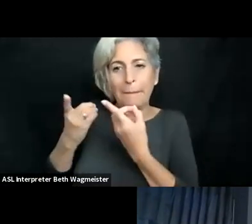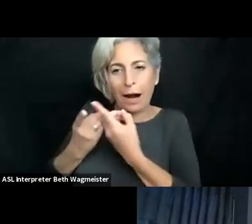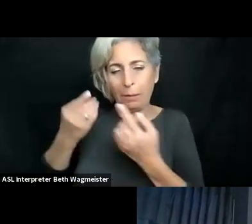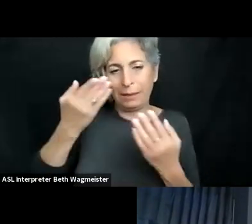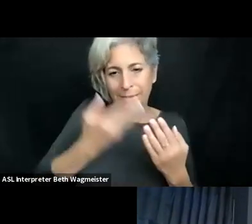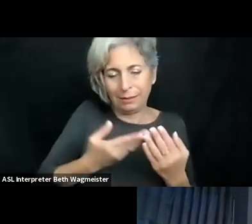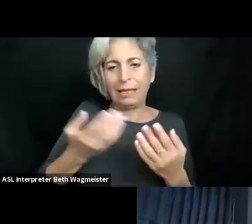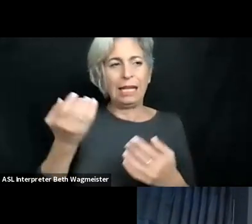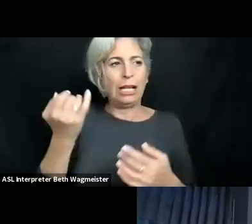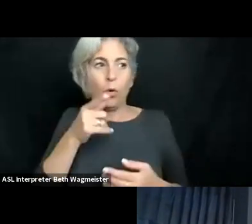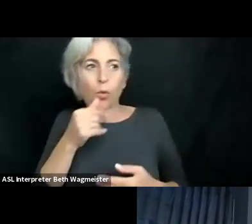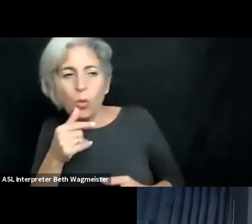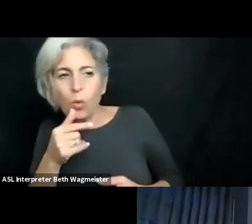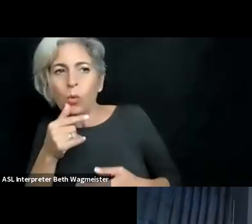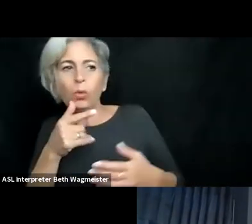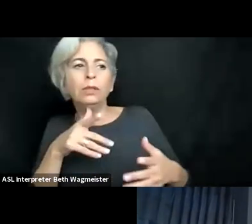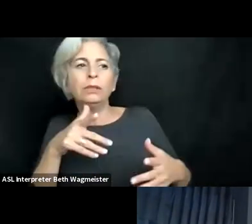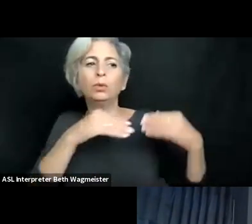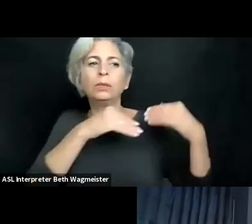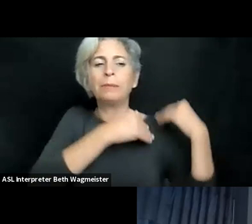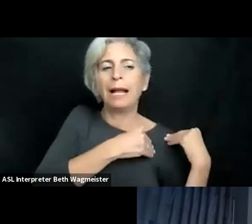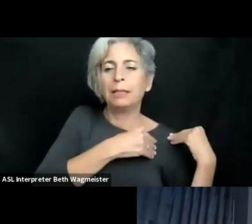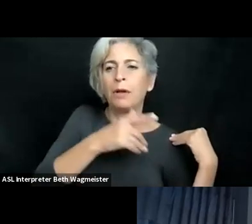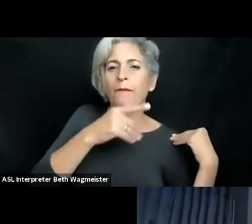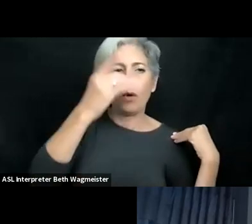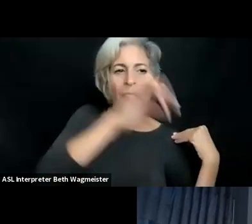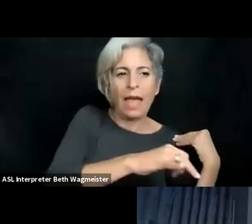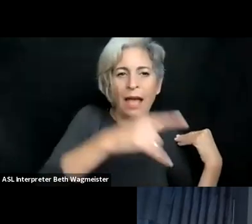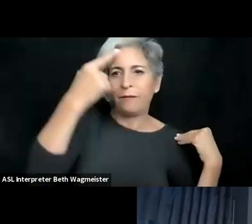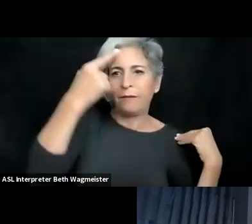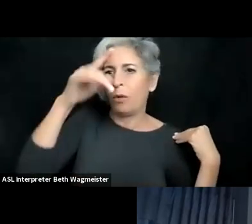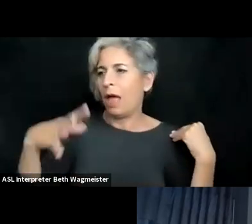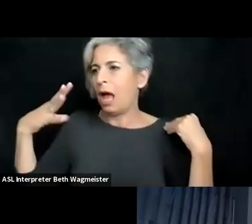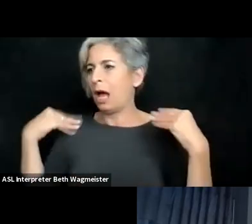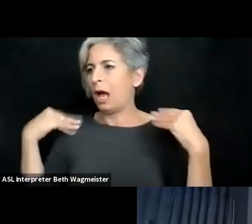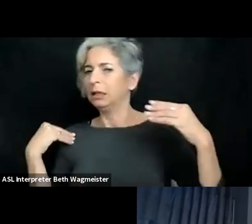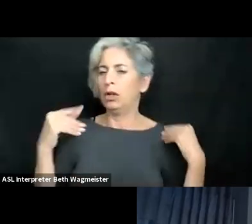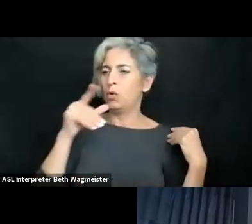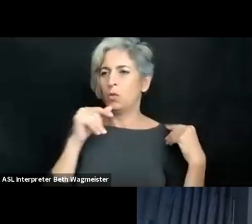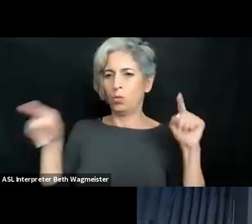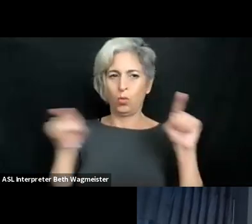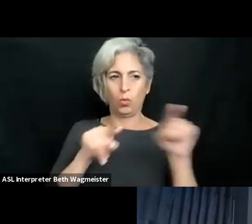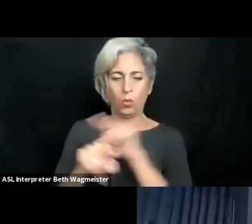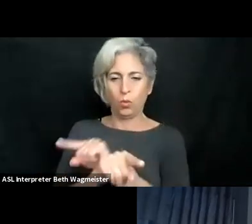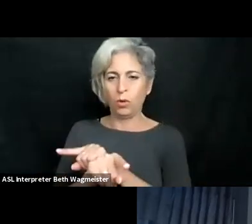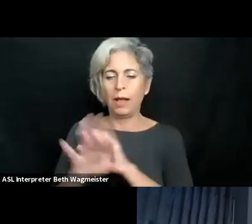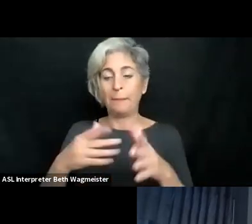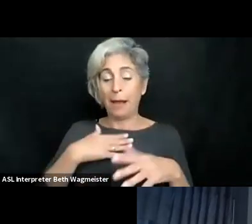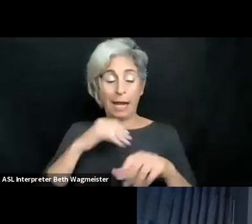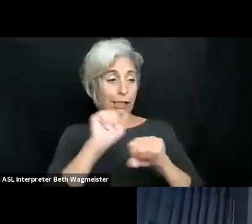But of course there is kind of agreement in the departments as to who is taking on what